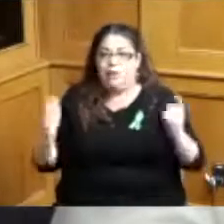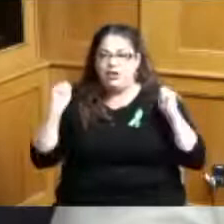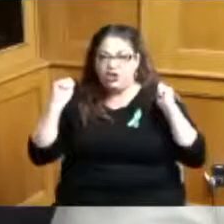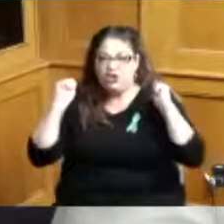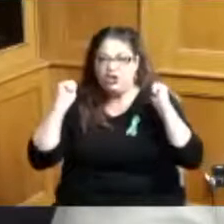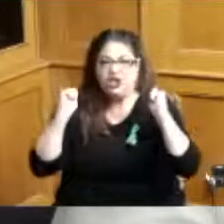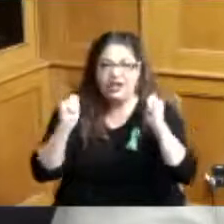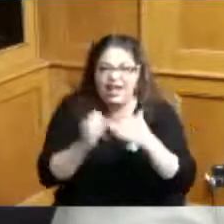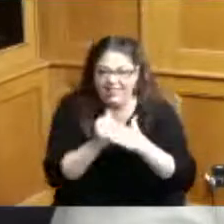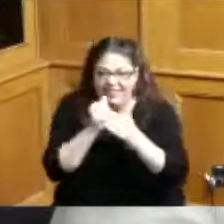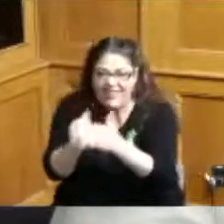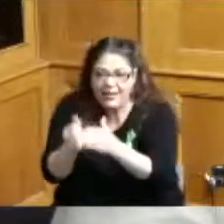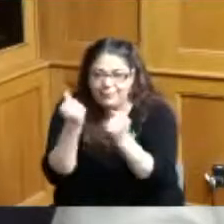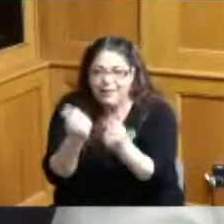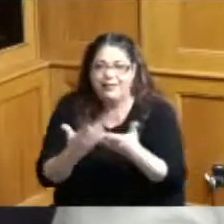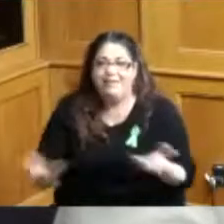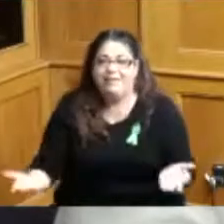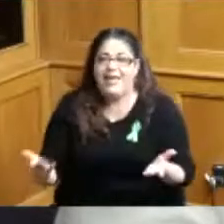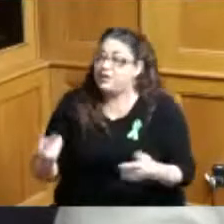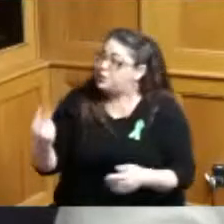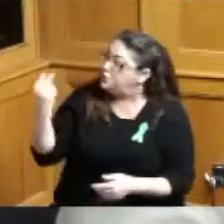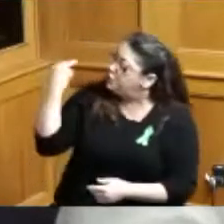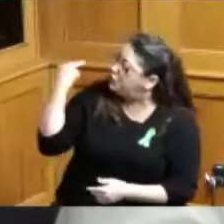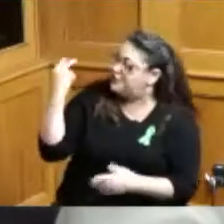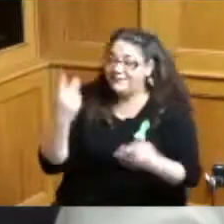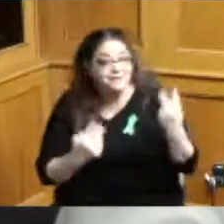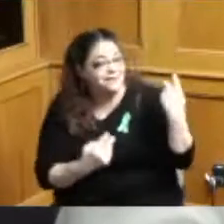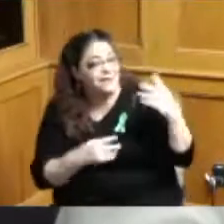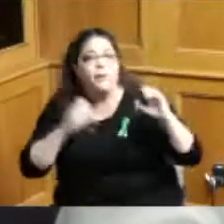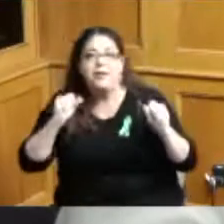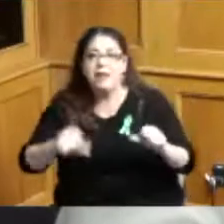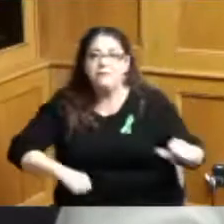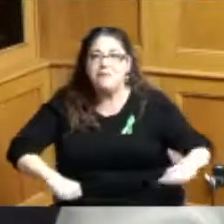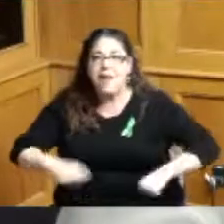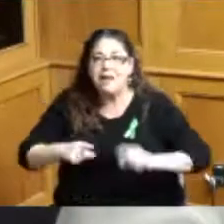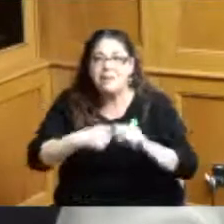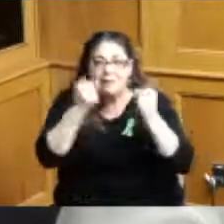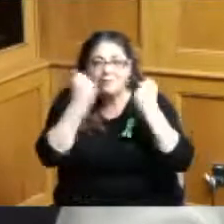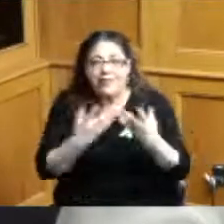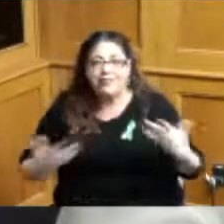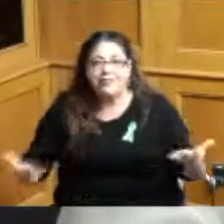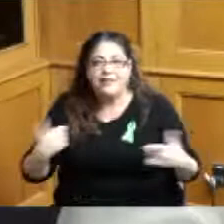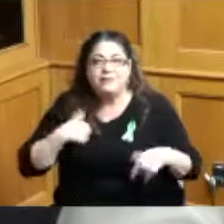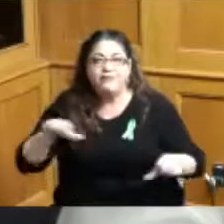but we're leading in that area and I'm not sure I couldn't remember how much money this group